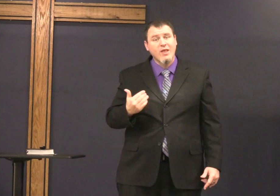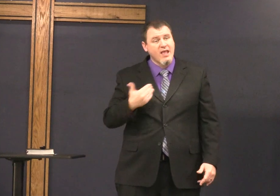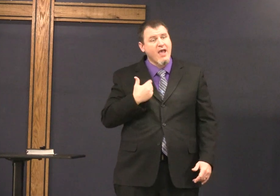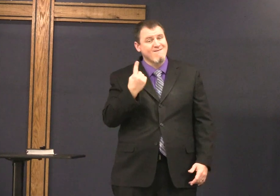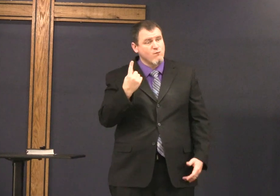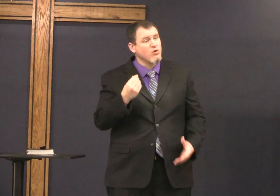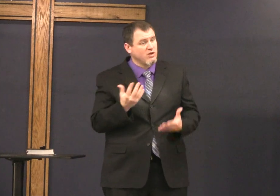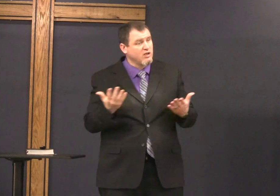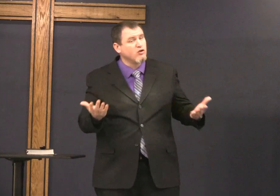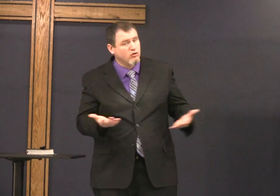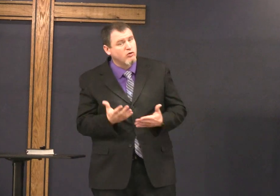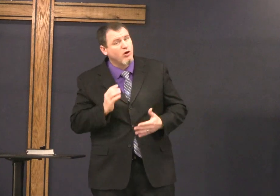and be faithful to the Lord